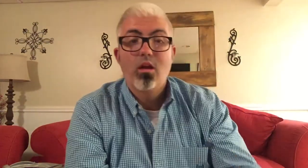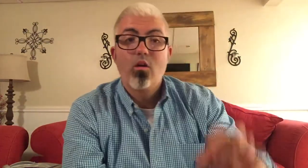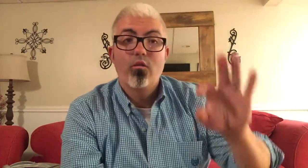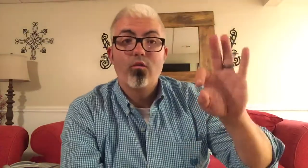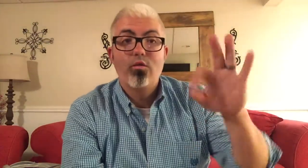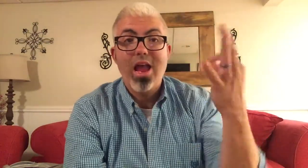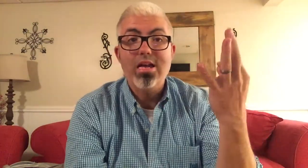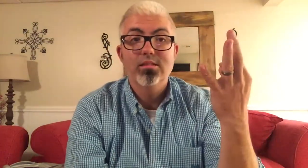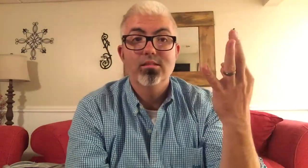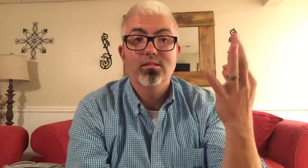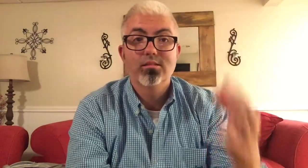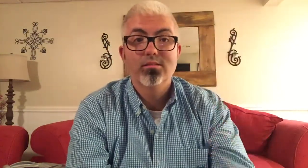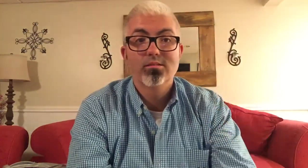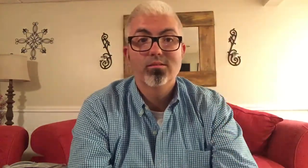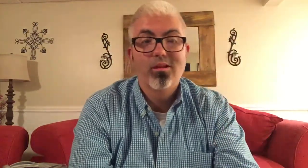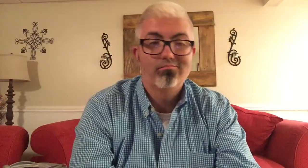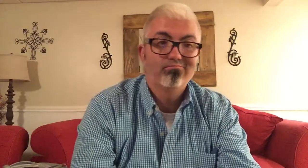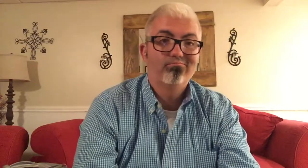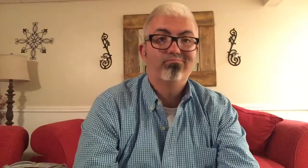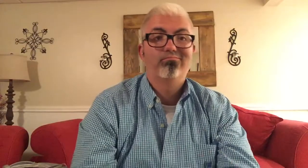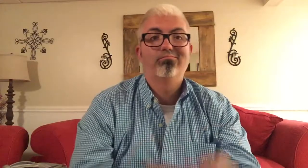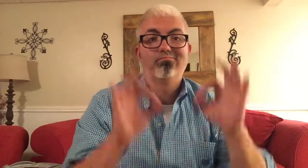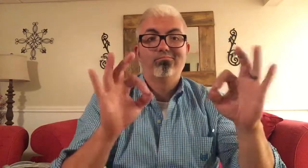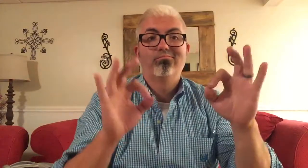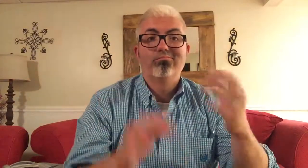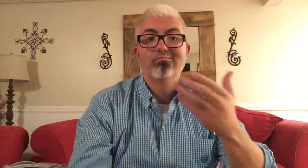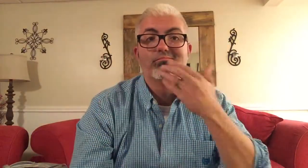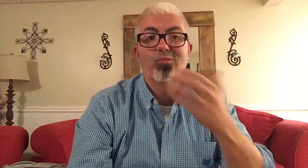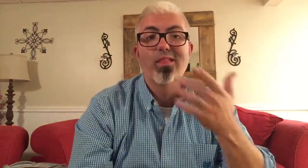FRANCE GOOD LUCK!